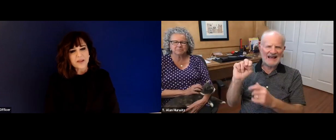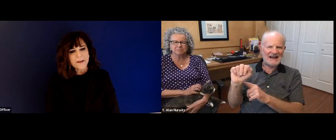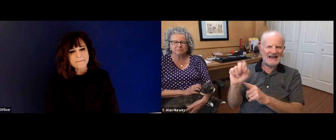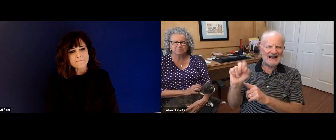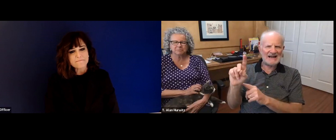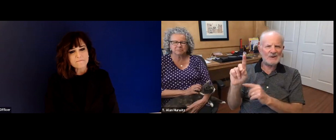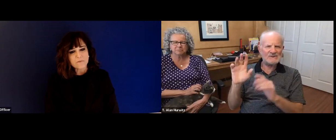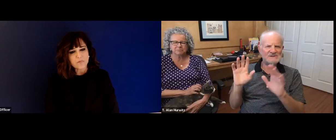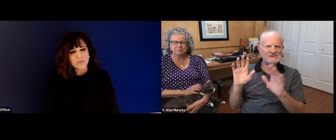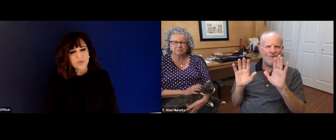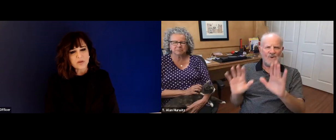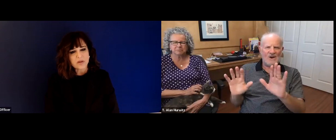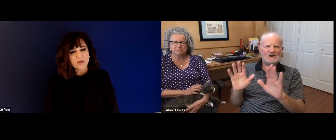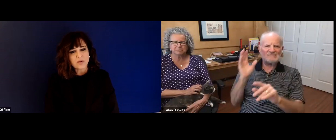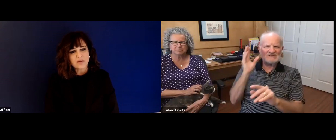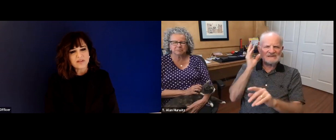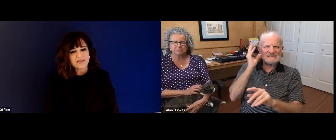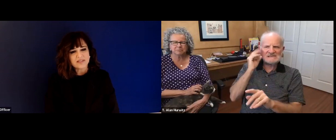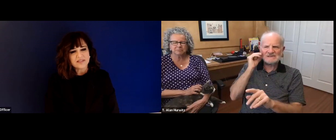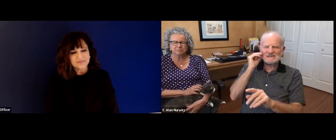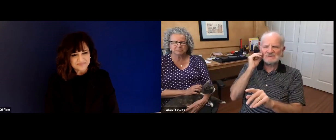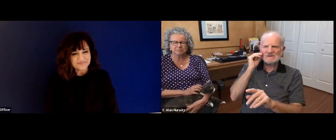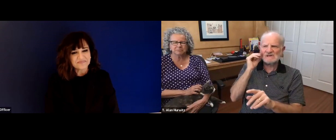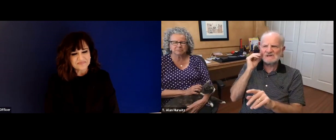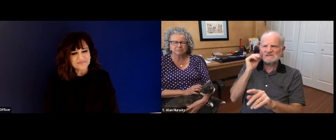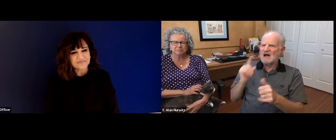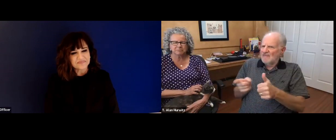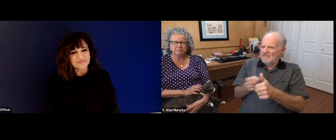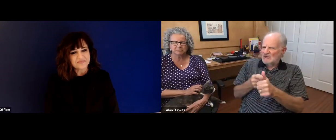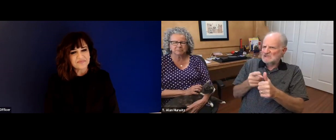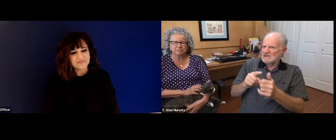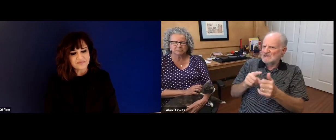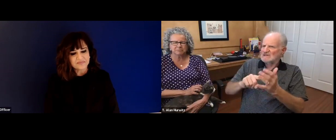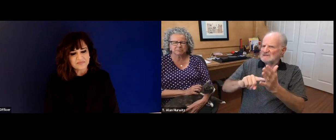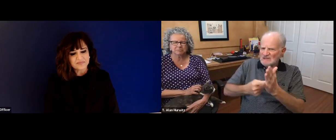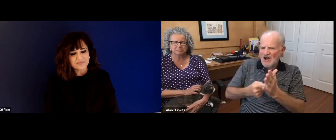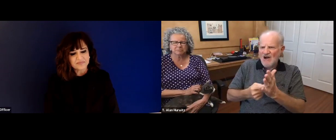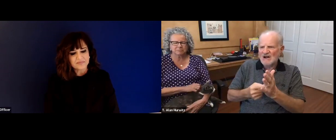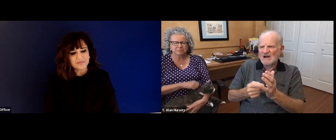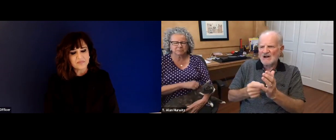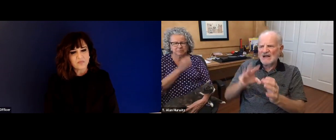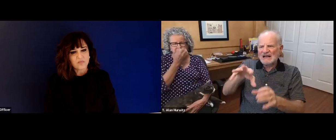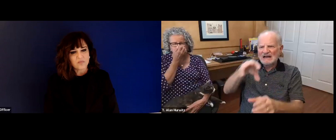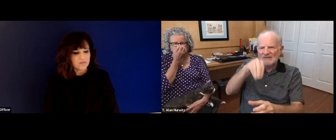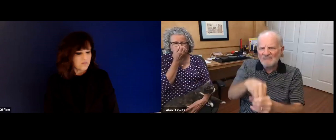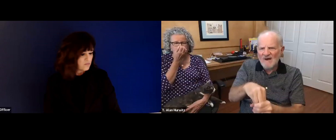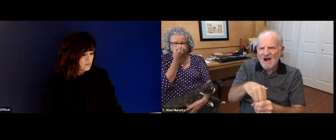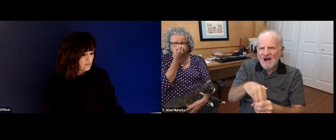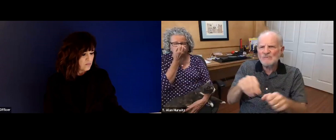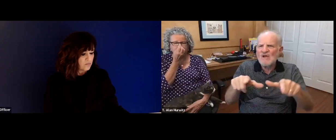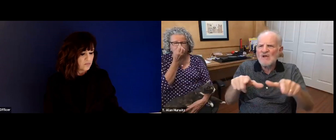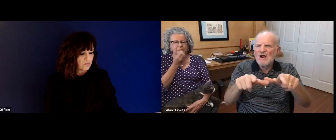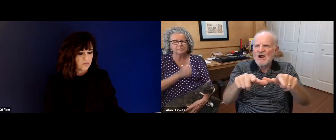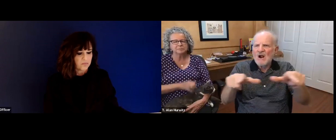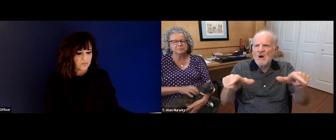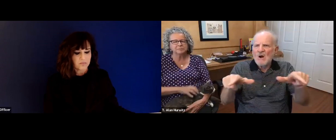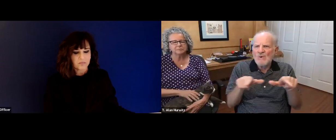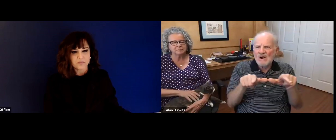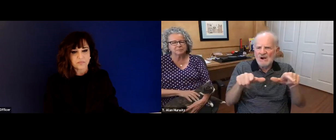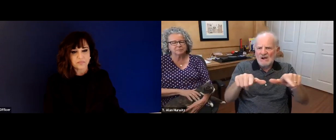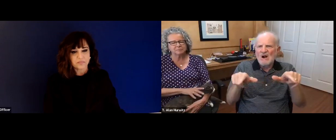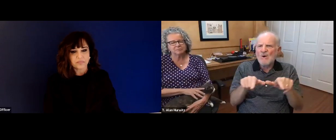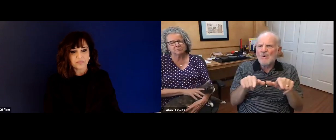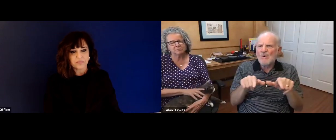difference? Yeah, I'll say that my experience as President of